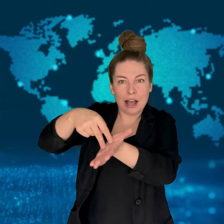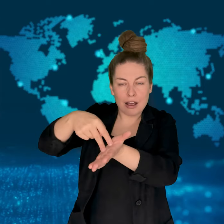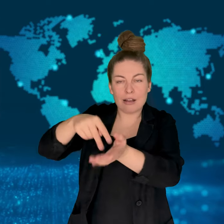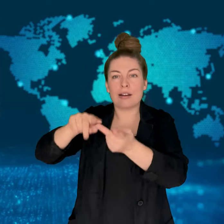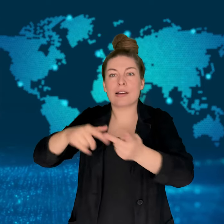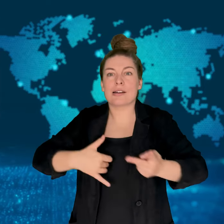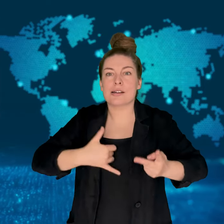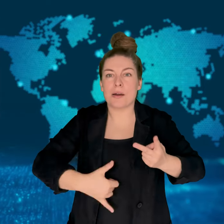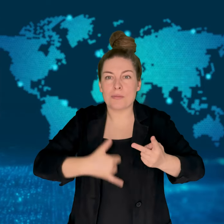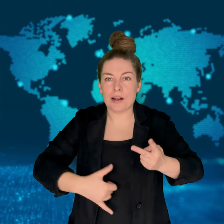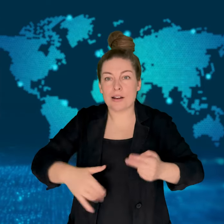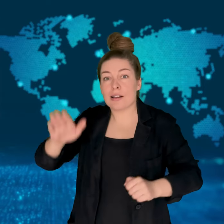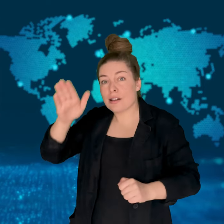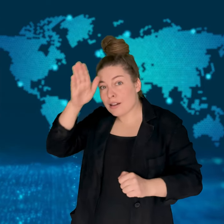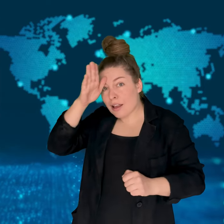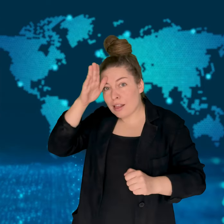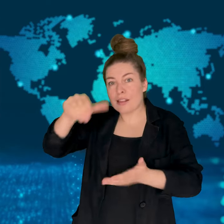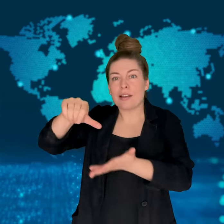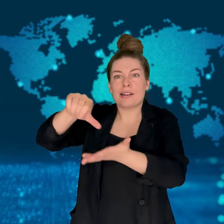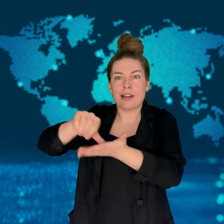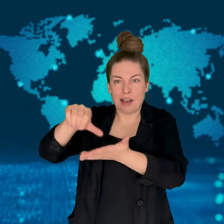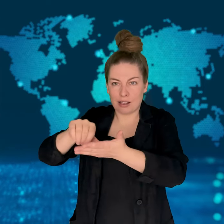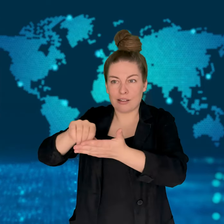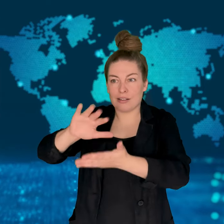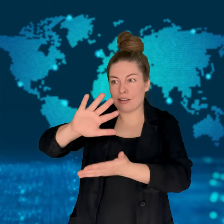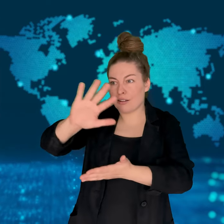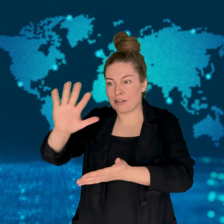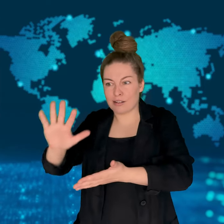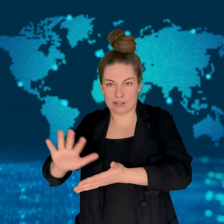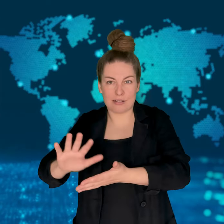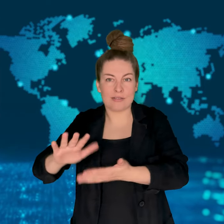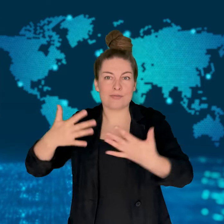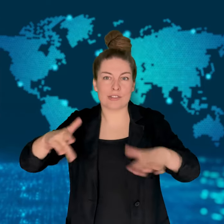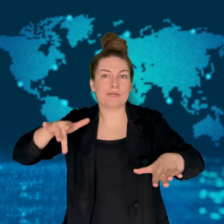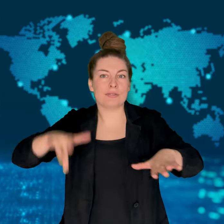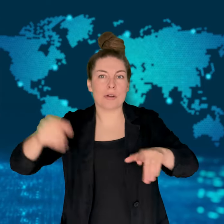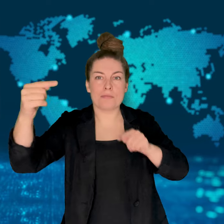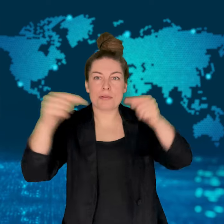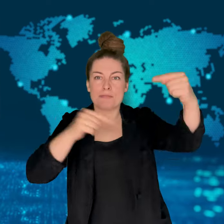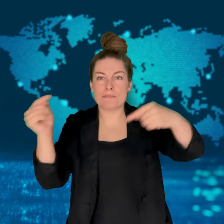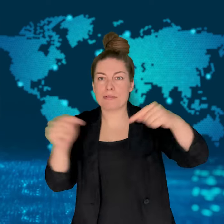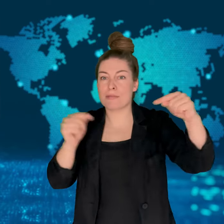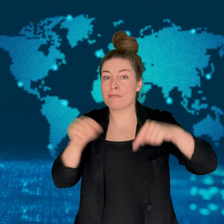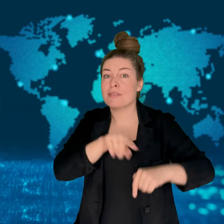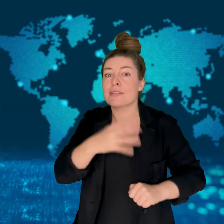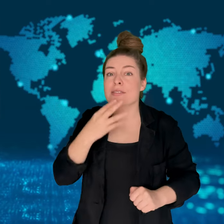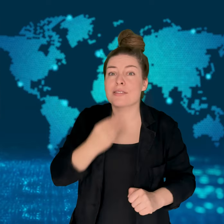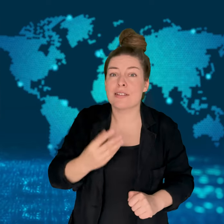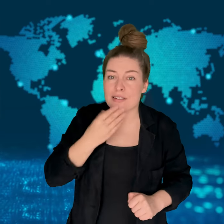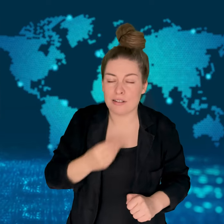Iran's Revolutionary Guards Corps (IRGC).